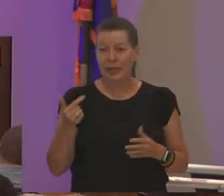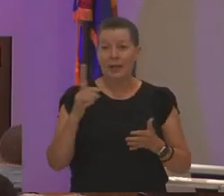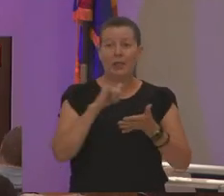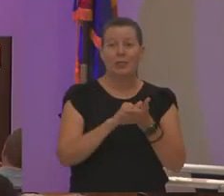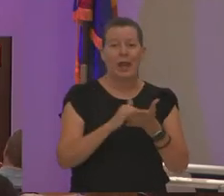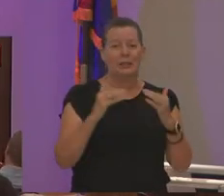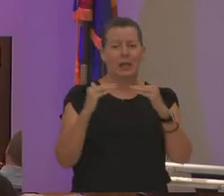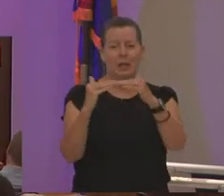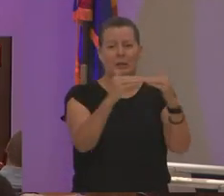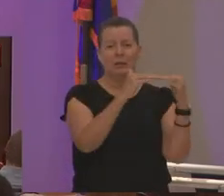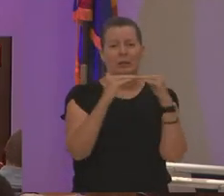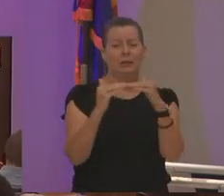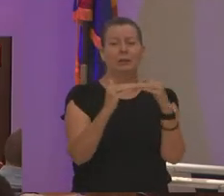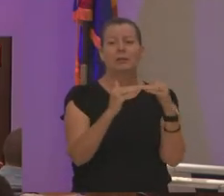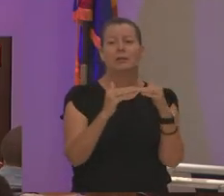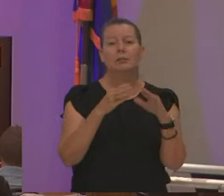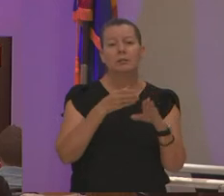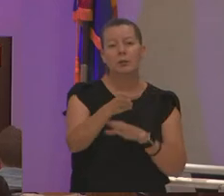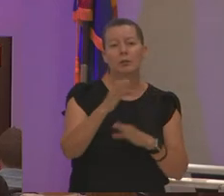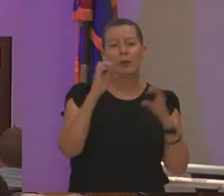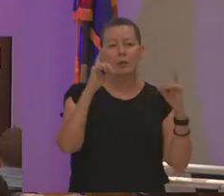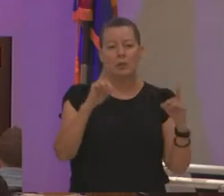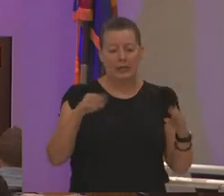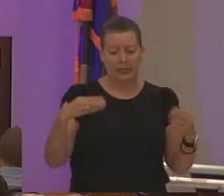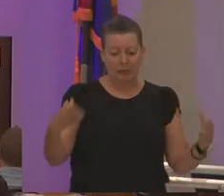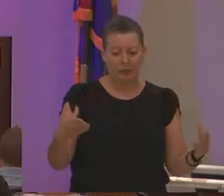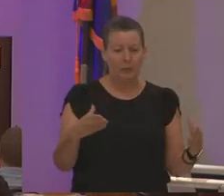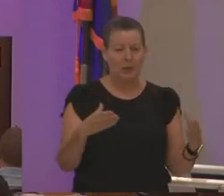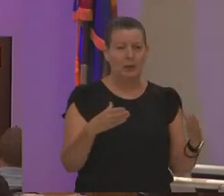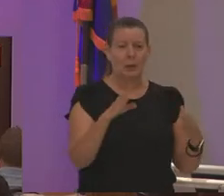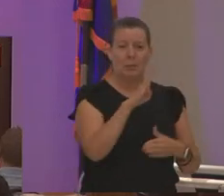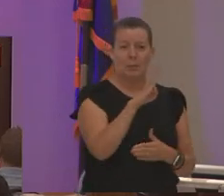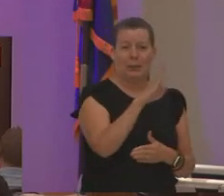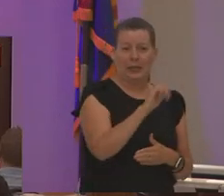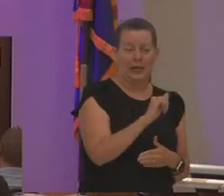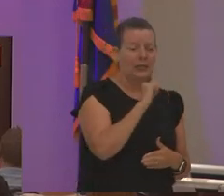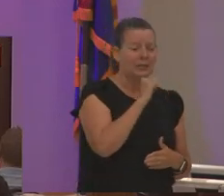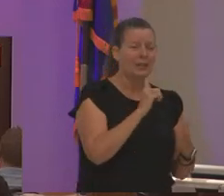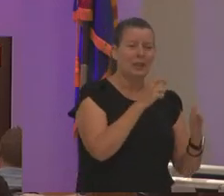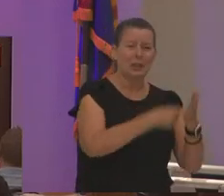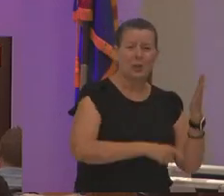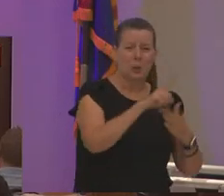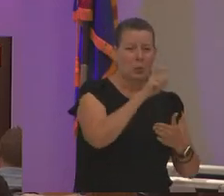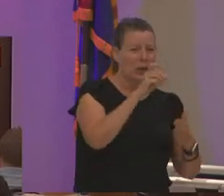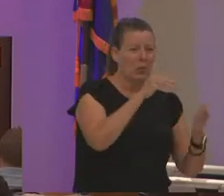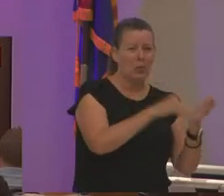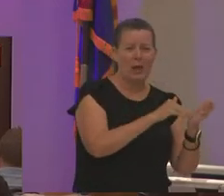education giving students a bachelor's degree that does not cost them a hundred thousand dollars okay